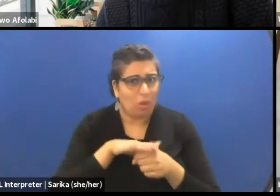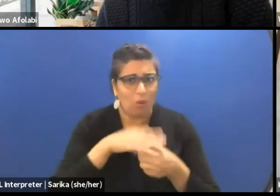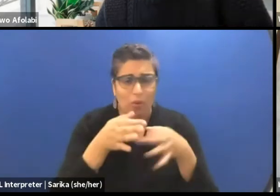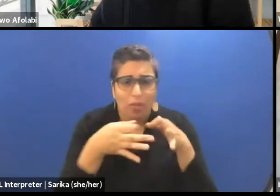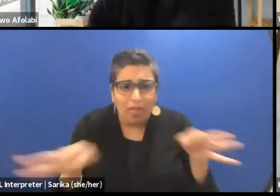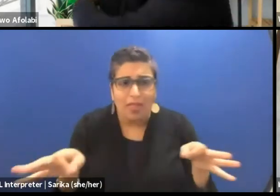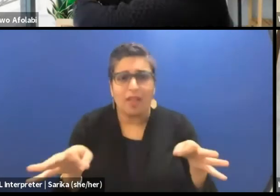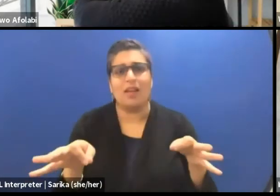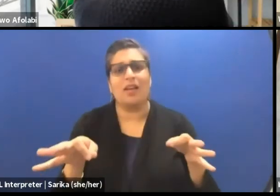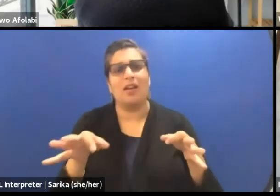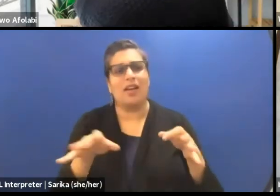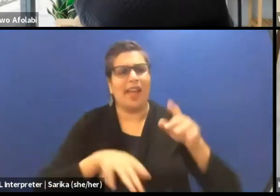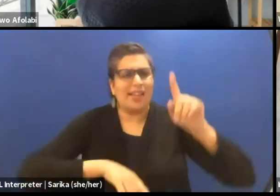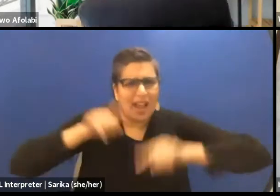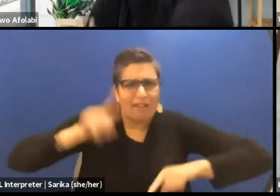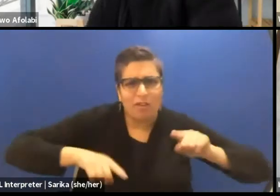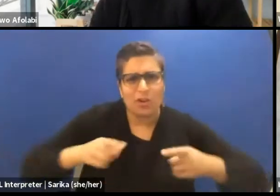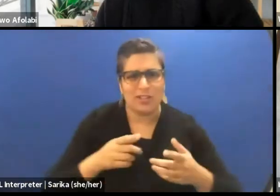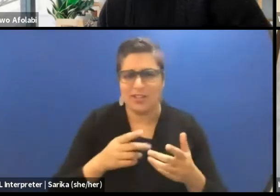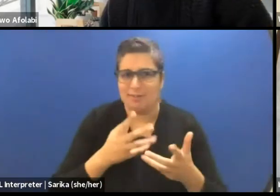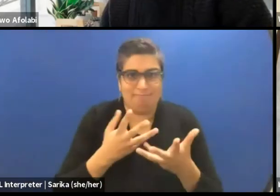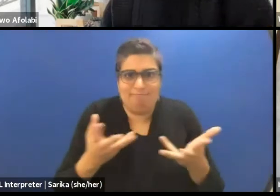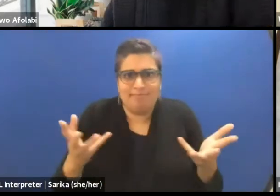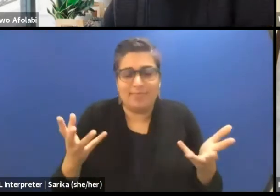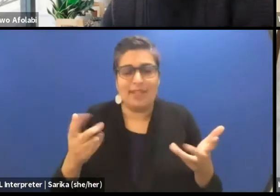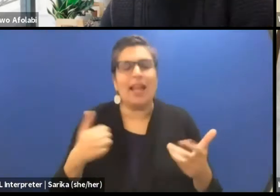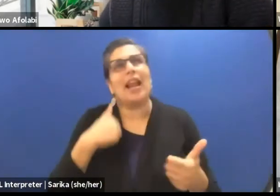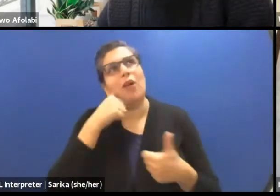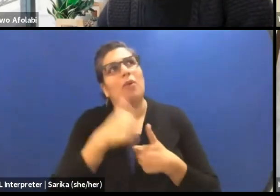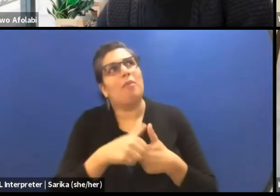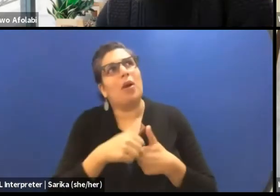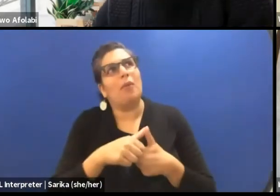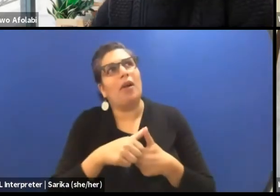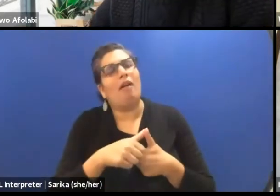and I remember thinking that in terms of gestures,